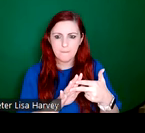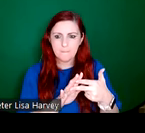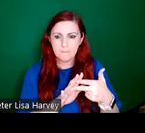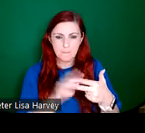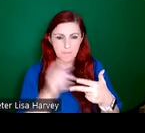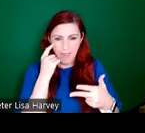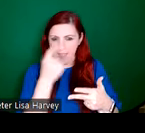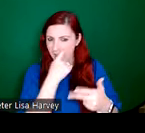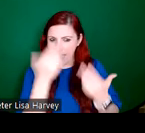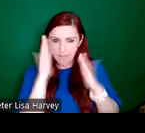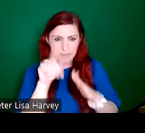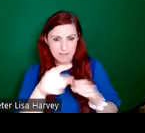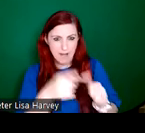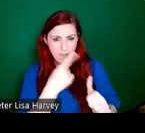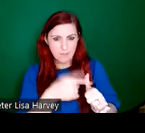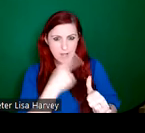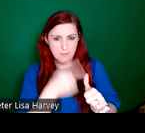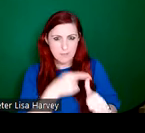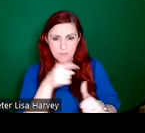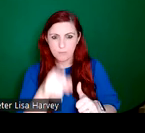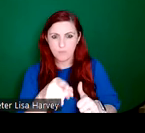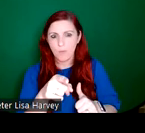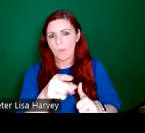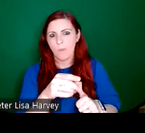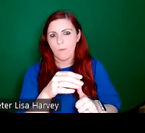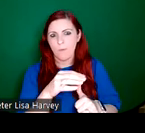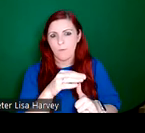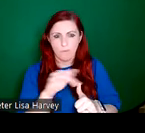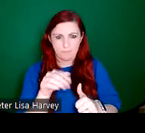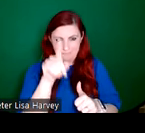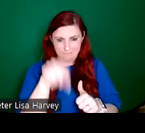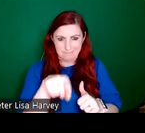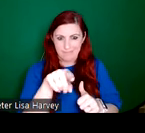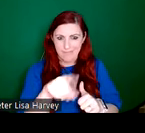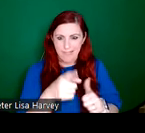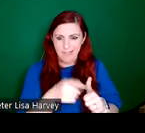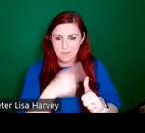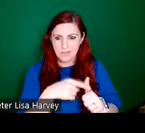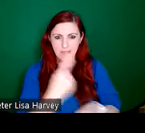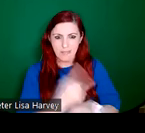advertisement you see on the right from our An Túr Ghloine archive, which shows